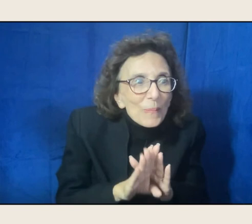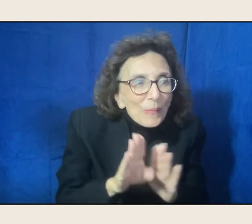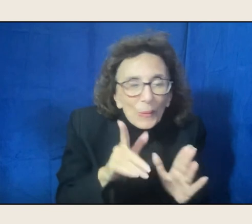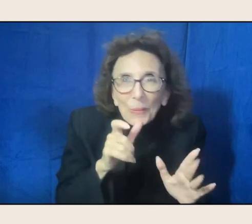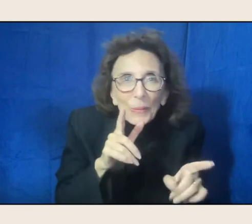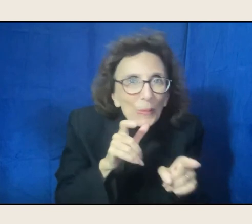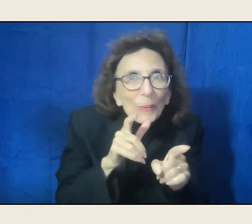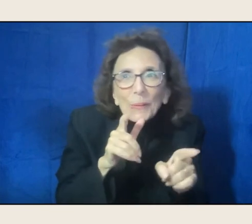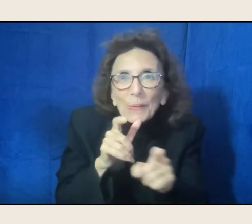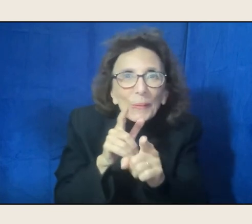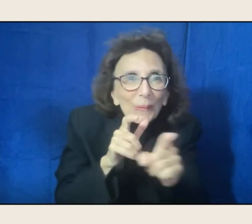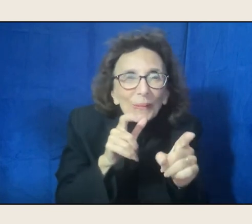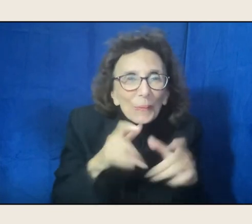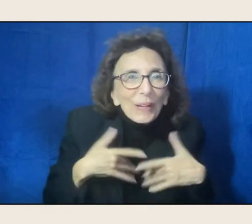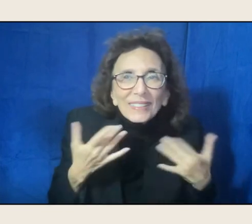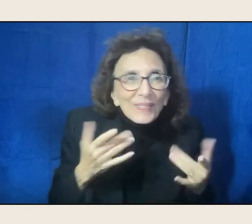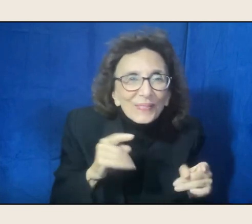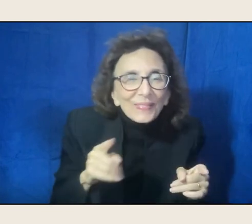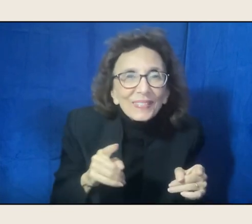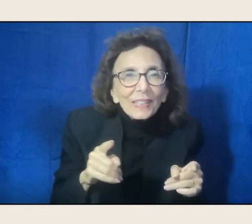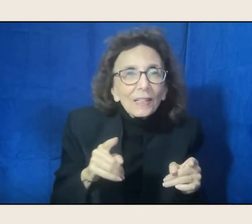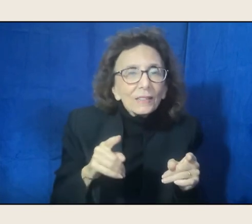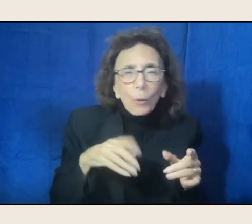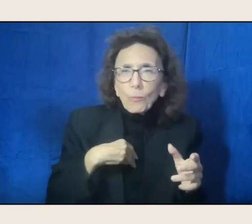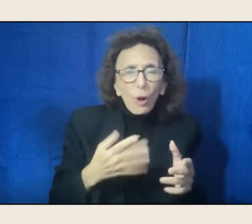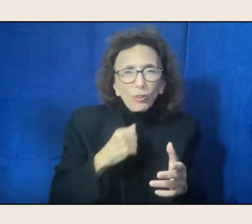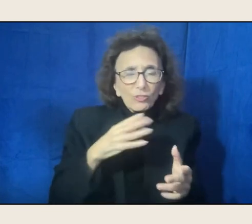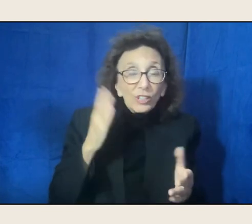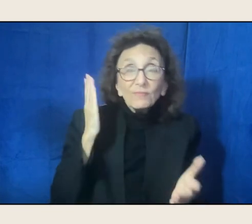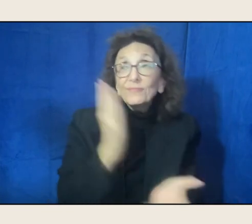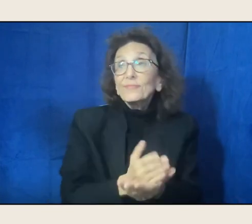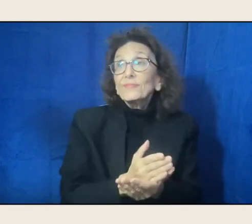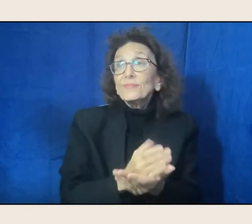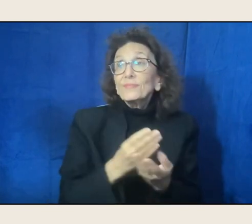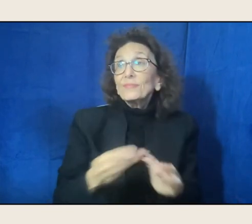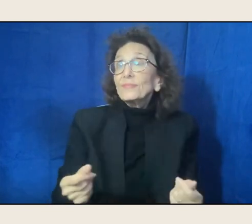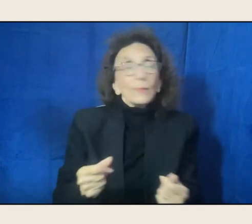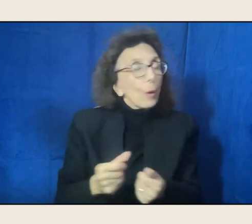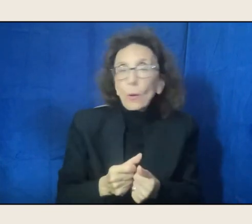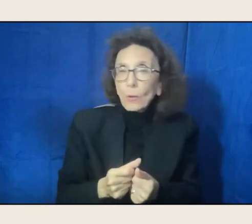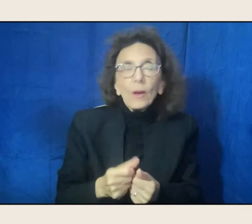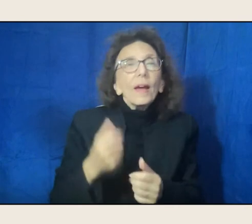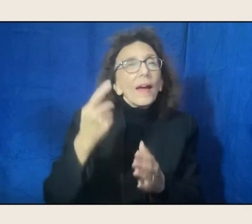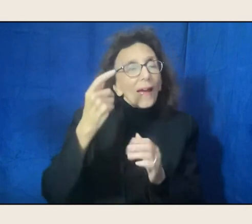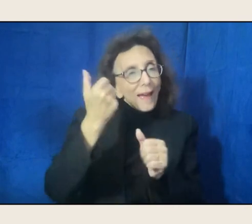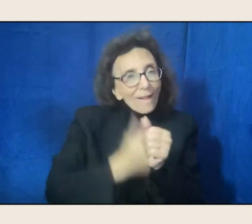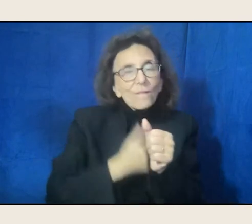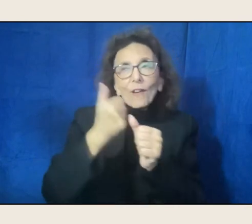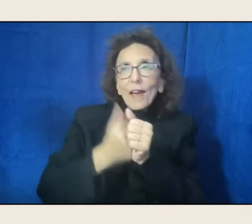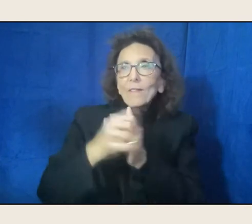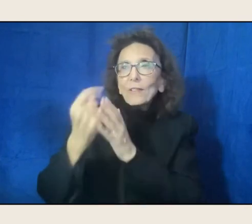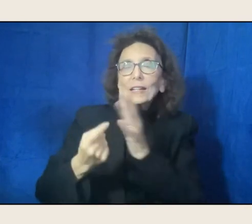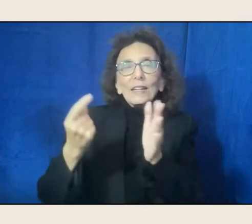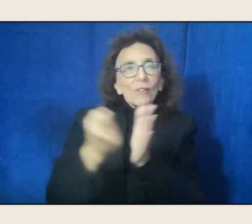And it doesn't stop. Every age has its poets to help.